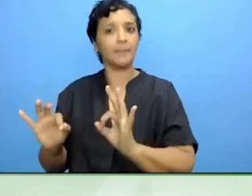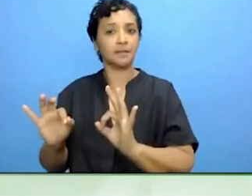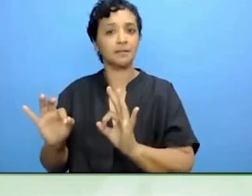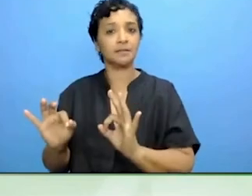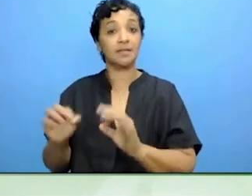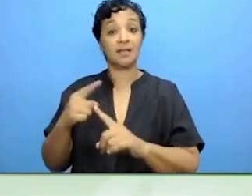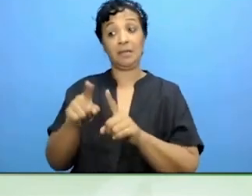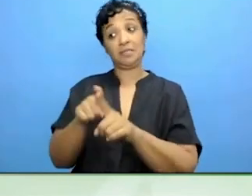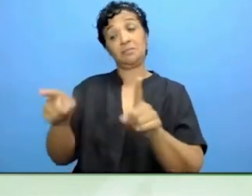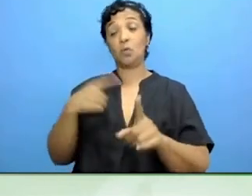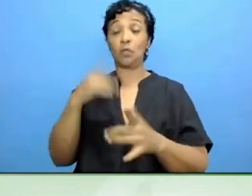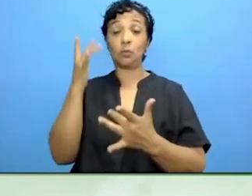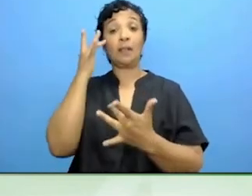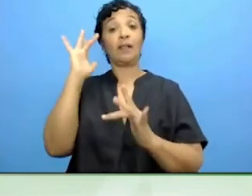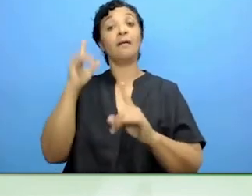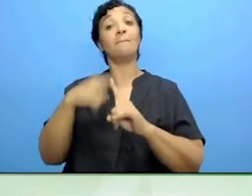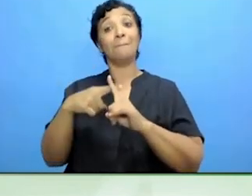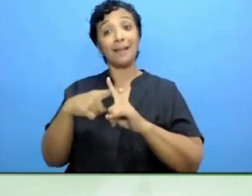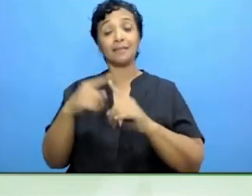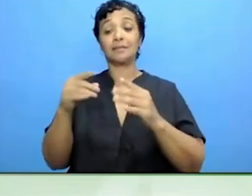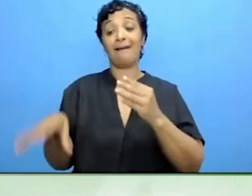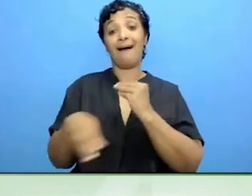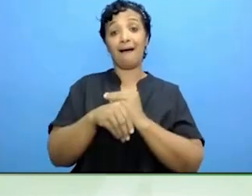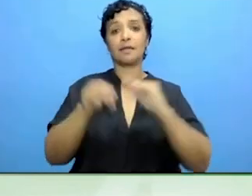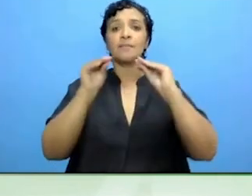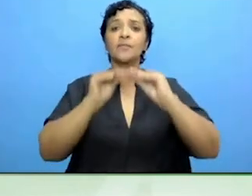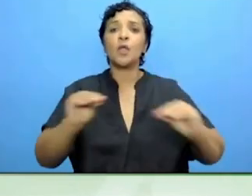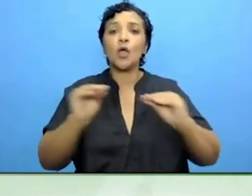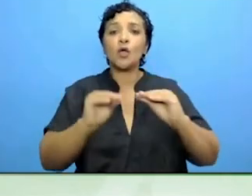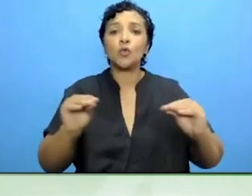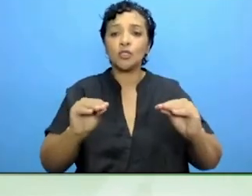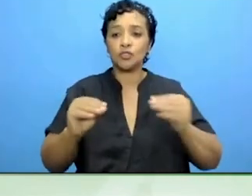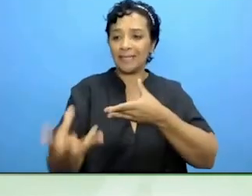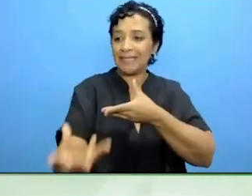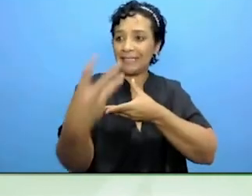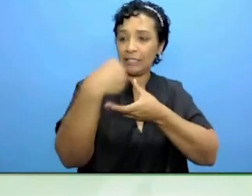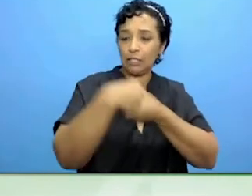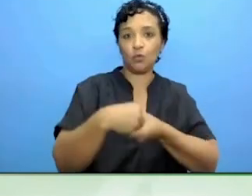Also, making education more inclusive and using assistive technology in that regard.